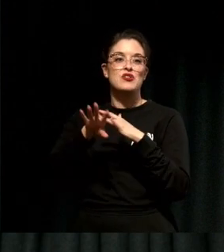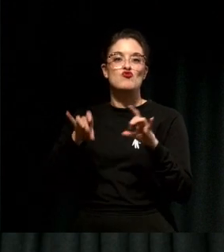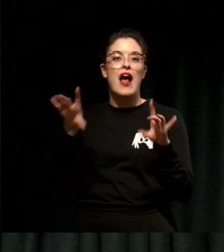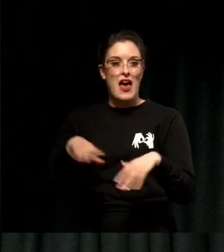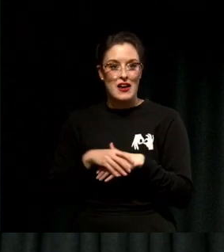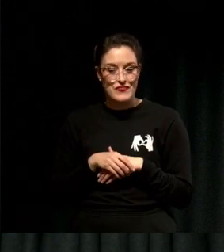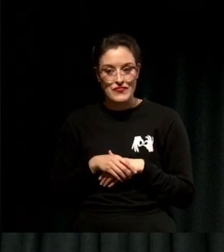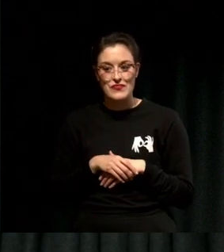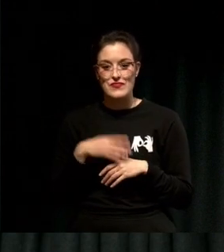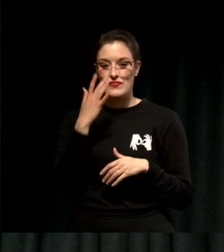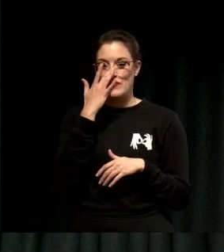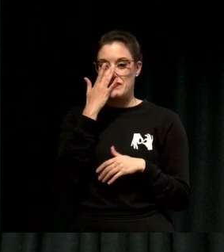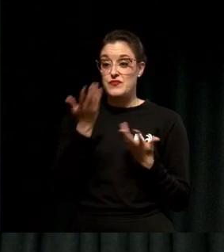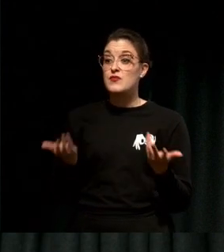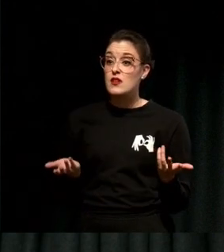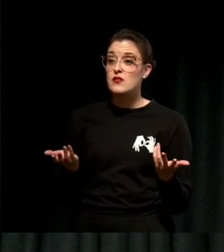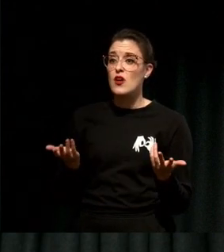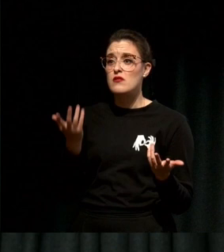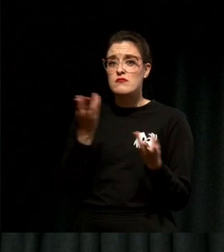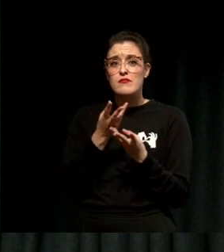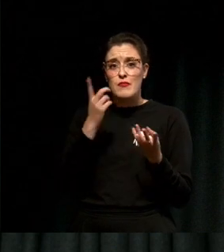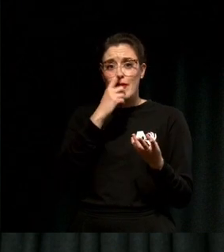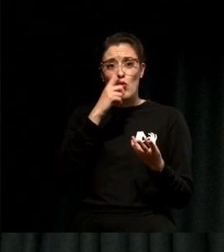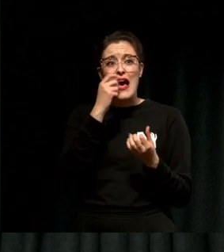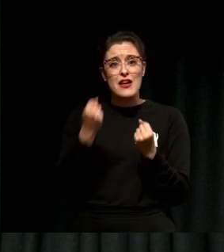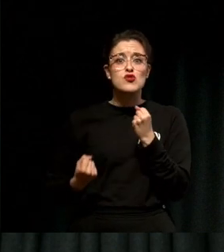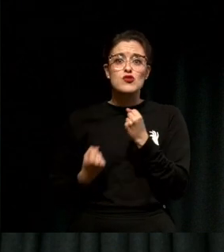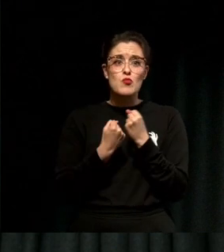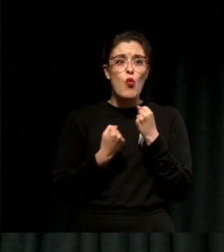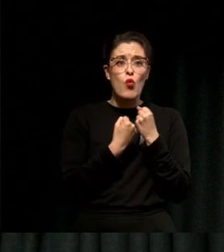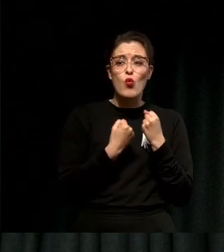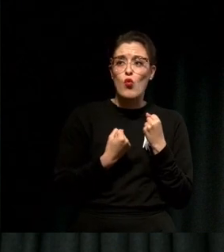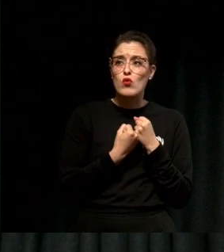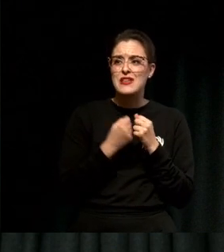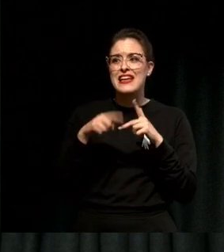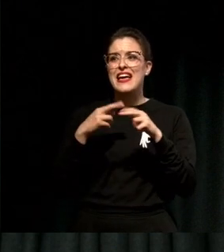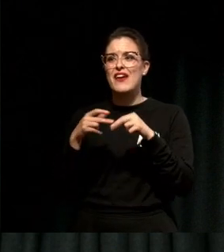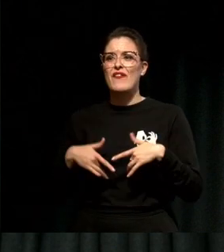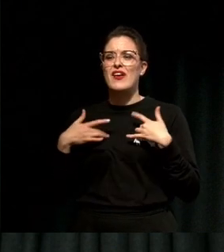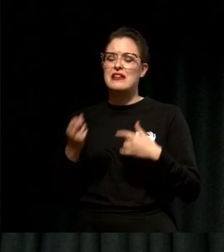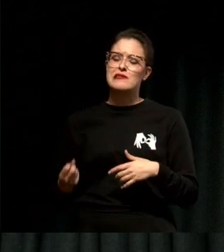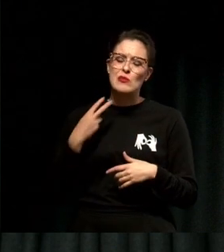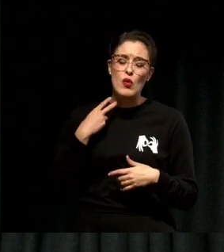When you have disappointments hold them lightly, hold them quickly, value your time and the time of others.